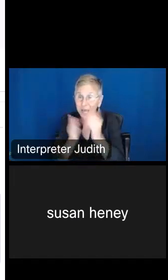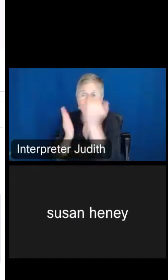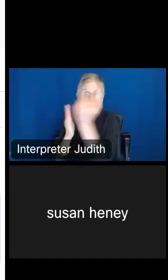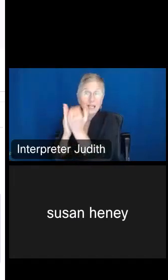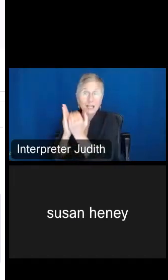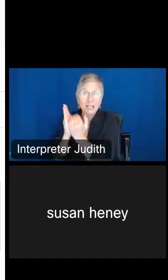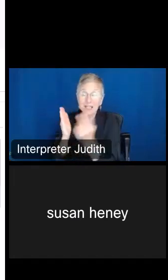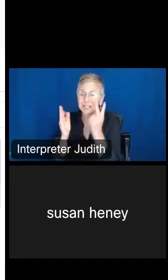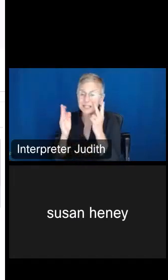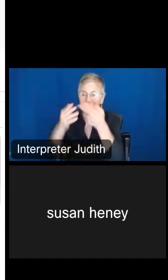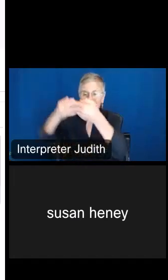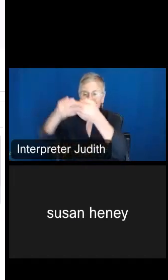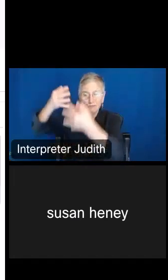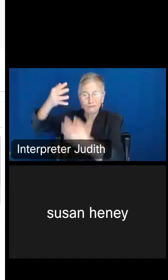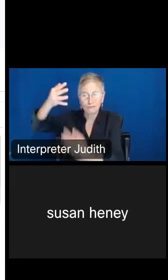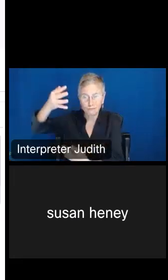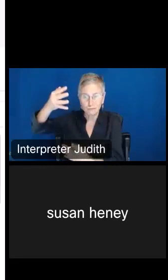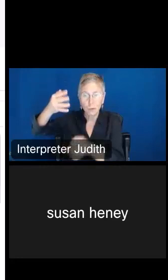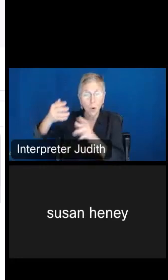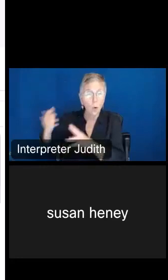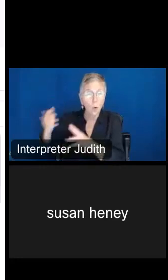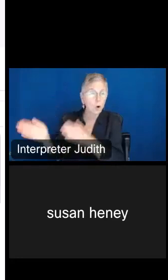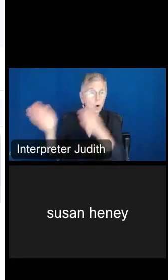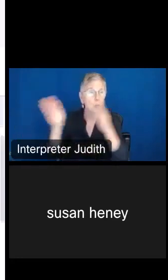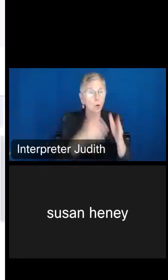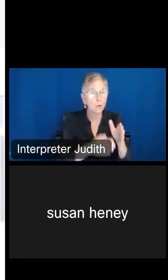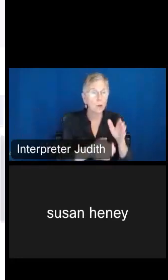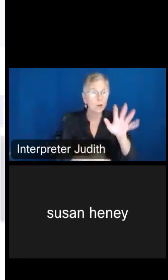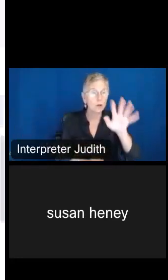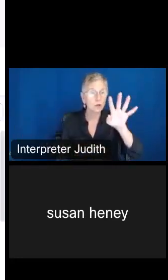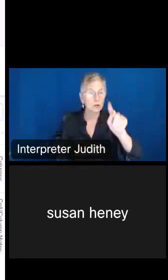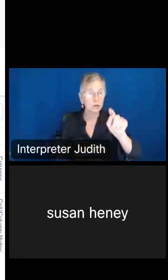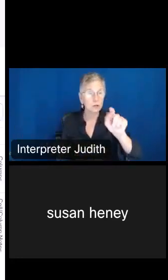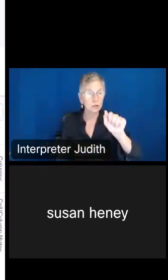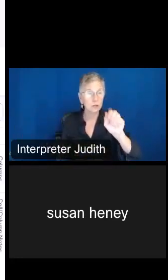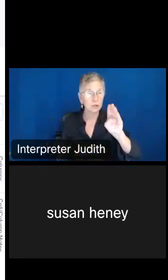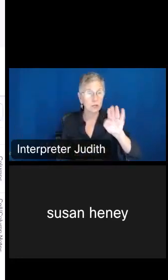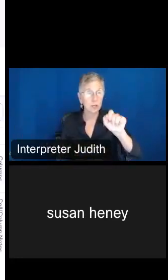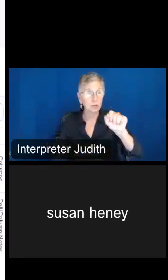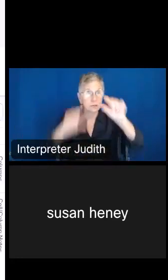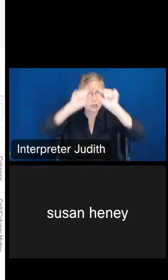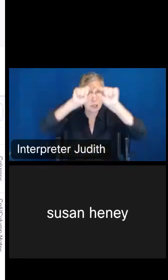it listed here, or you can just go back to your Tables at the top of your screen, and